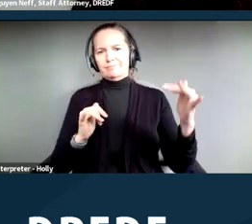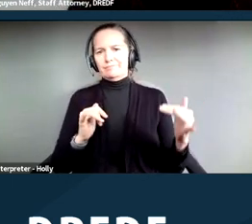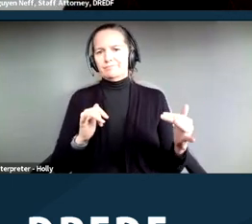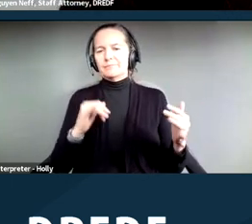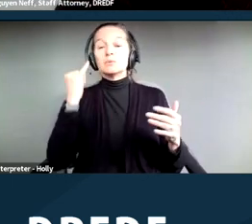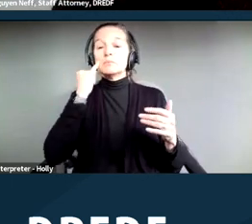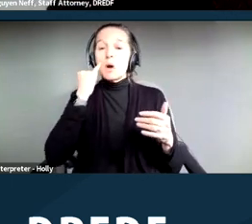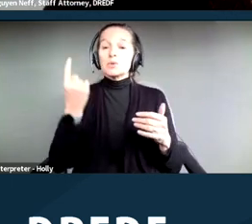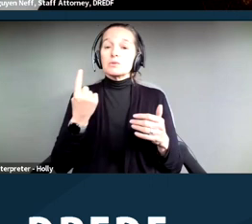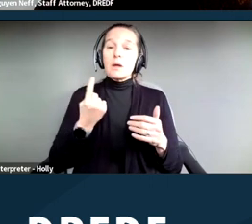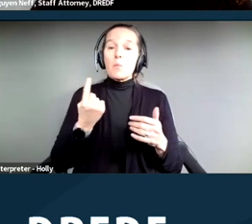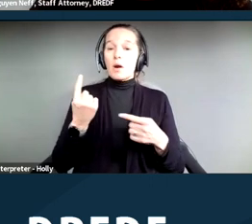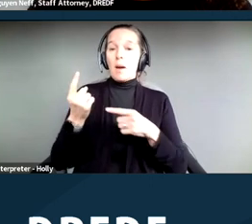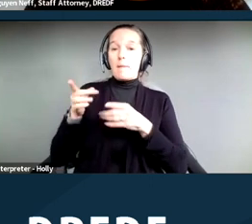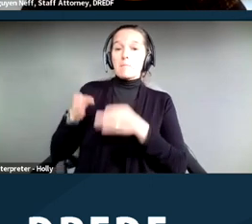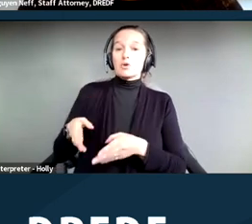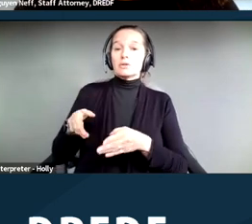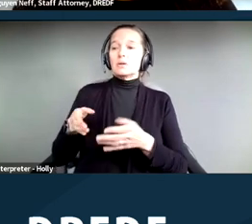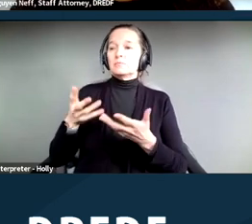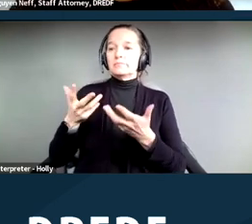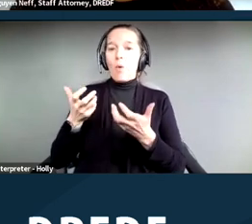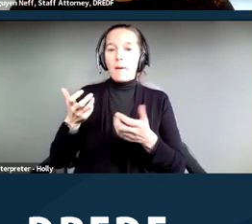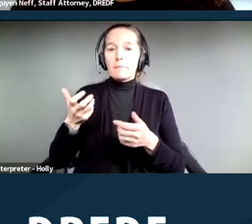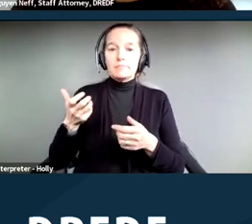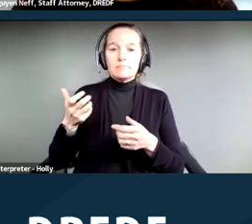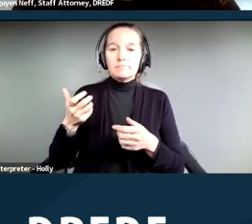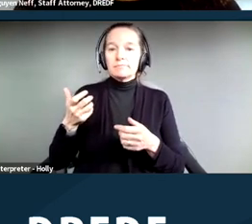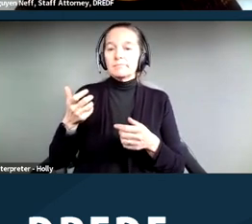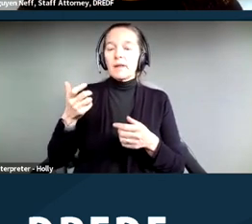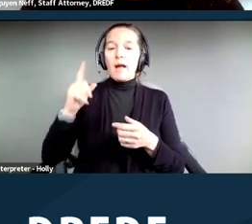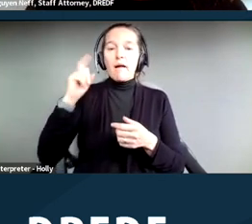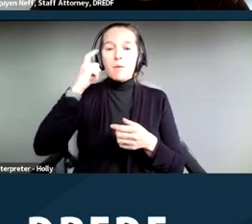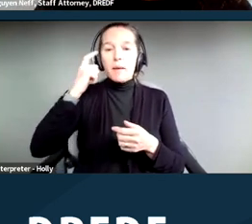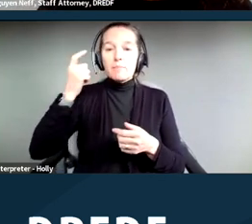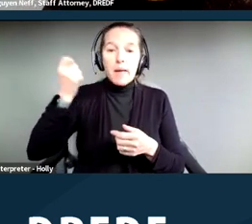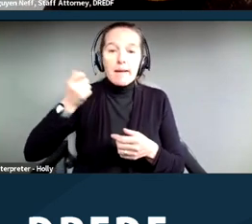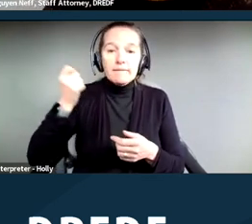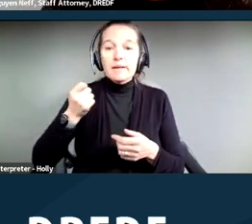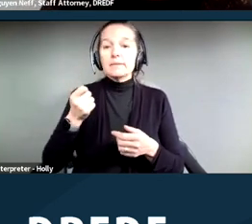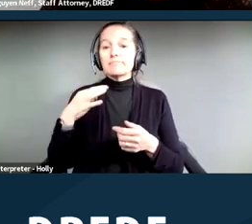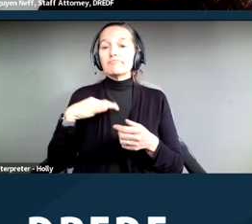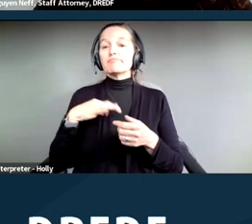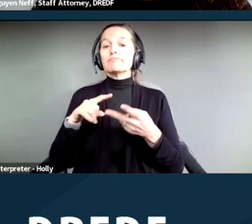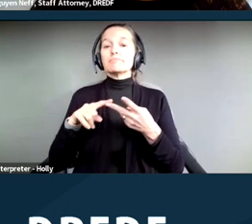to access benefits or services from a government, they have the right to be able to have effective